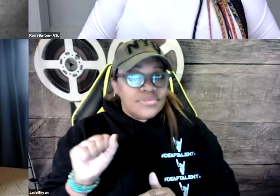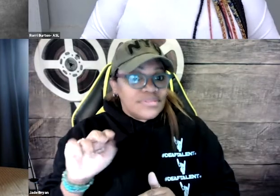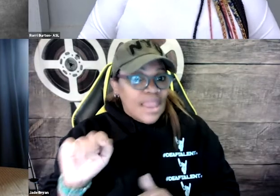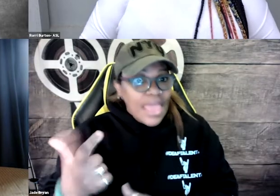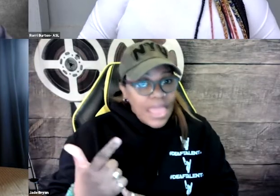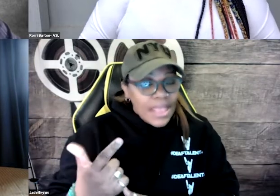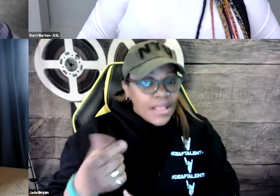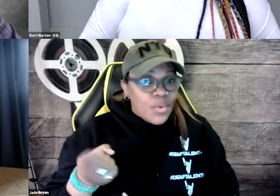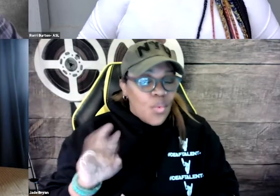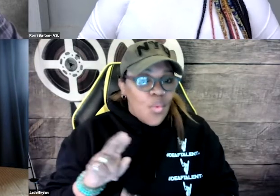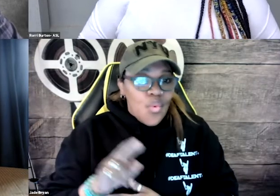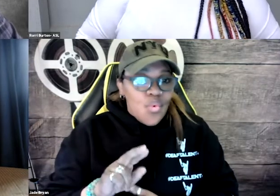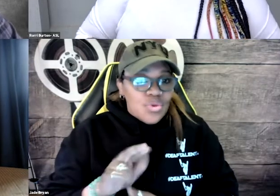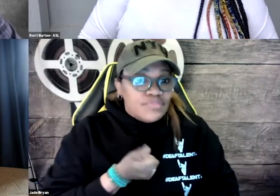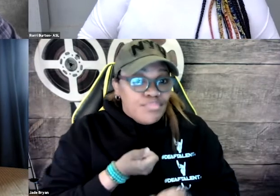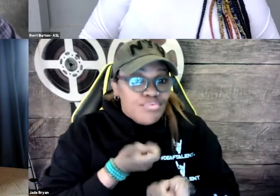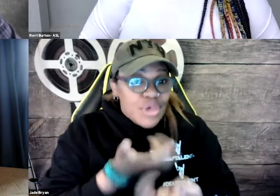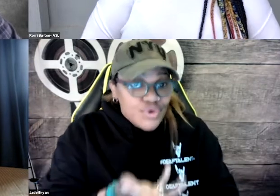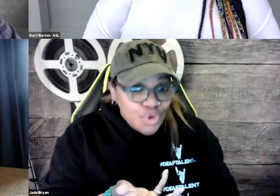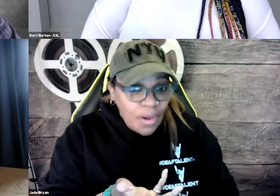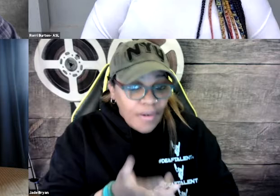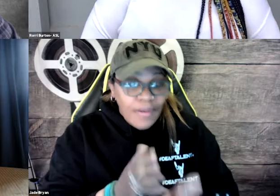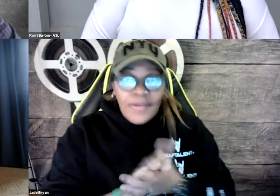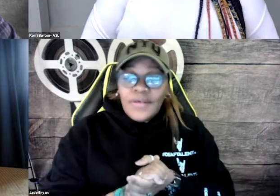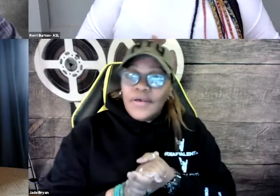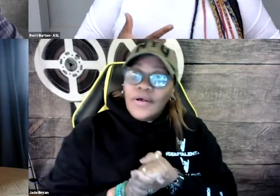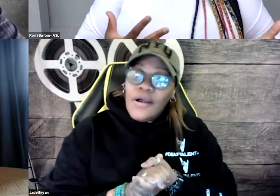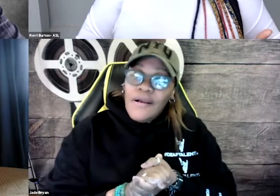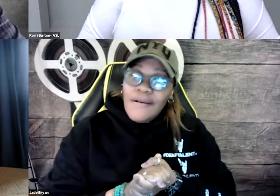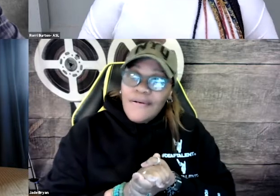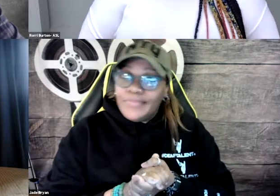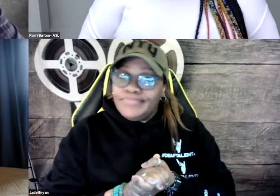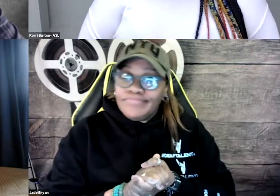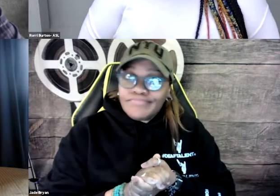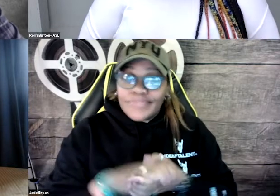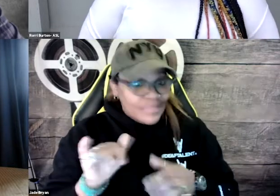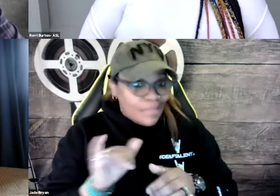We often have our own slang. We often have our own way to express things.